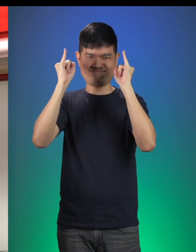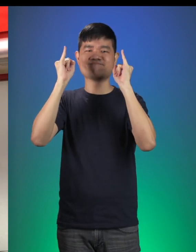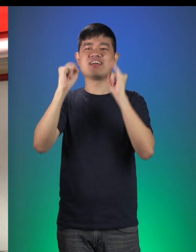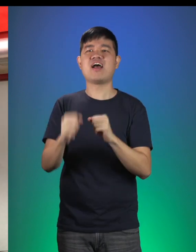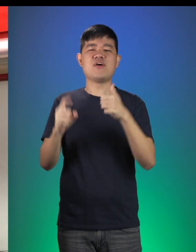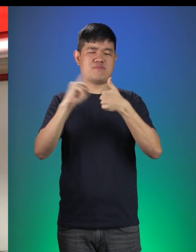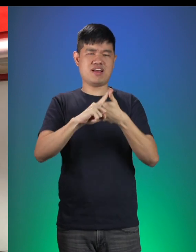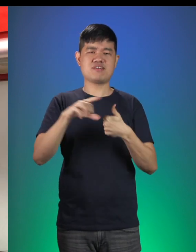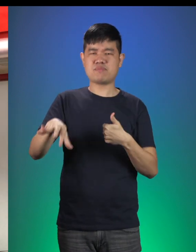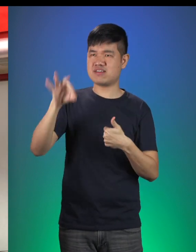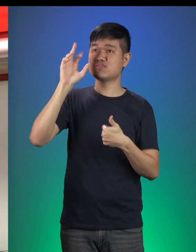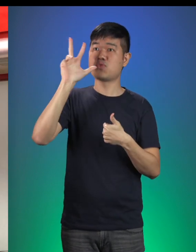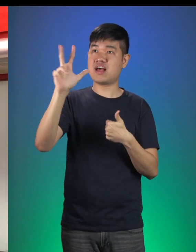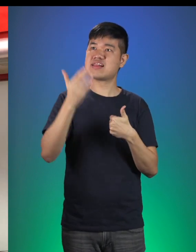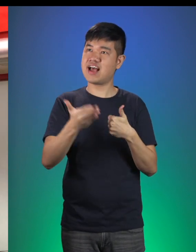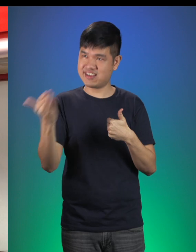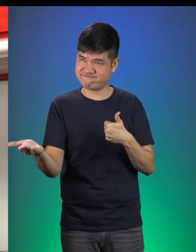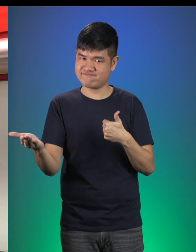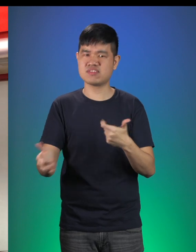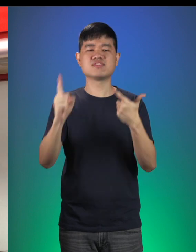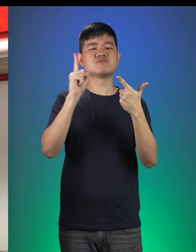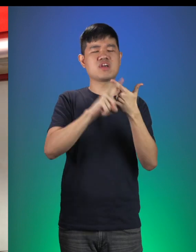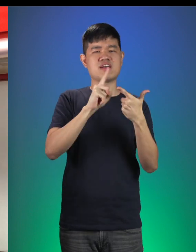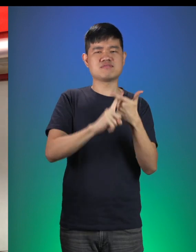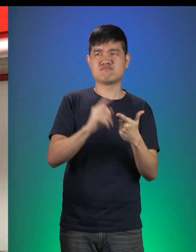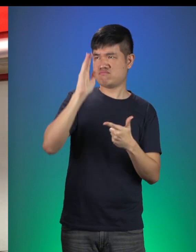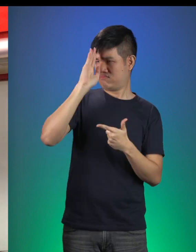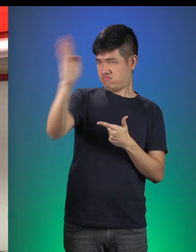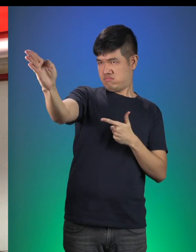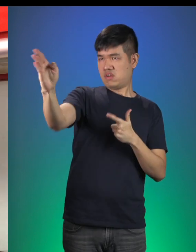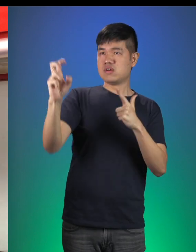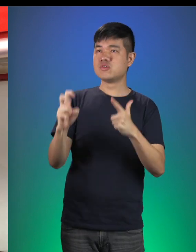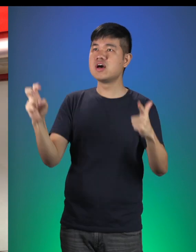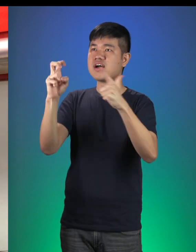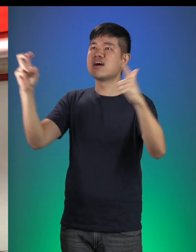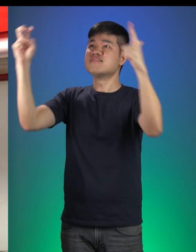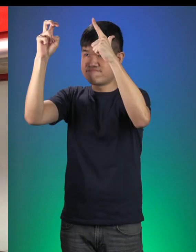pick up the three items. Number two, go straight to the Castle. Number three,